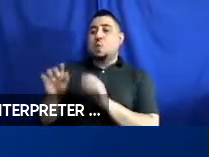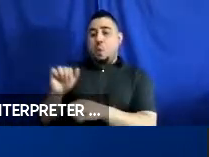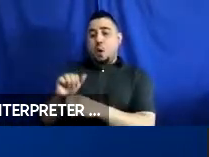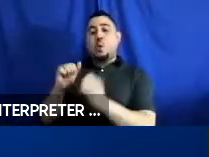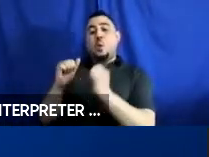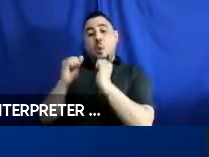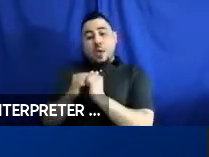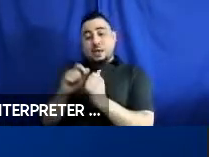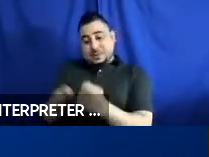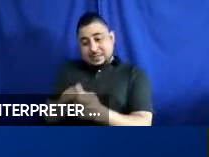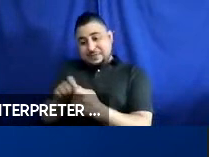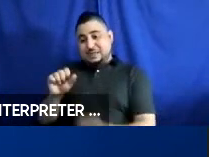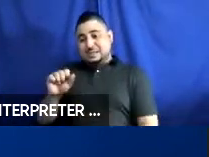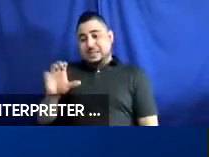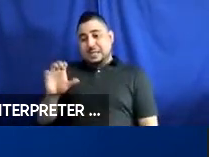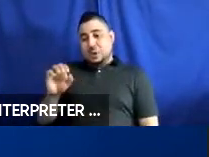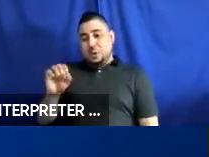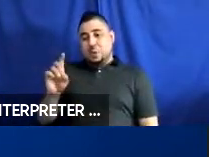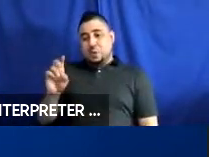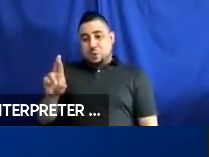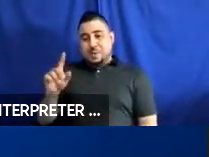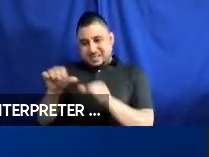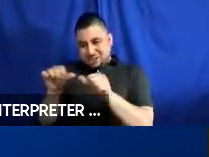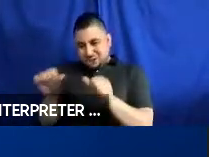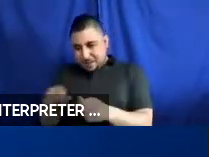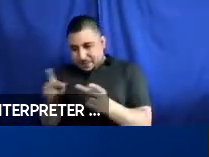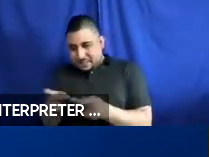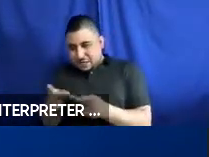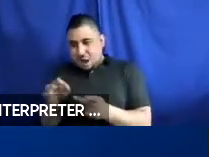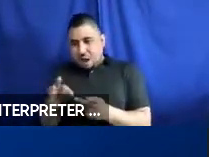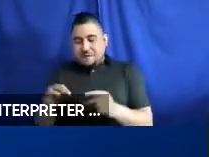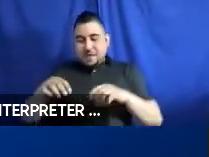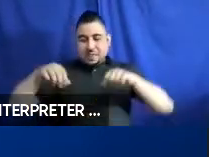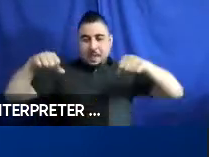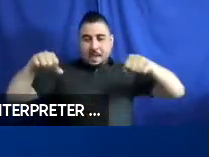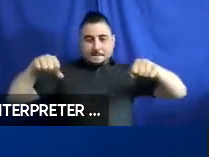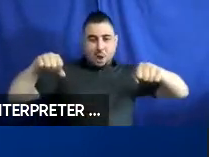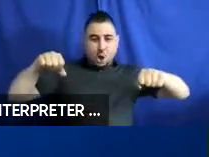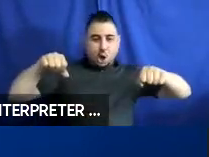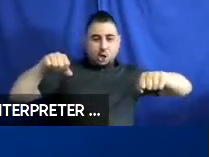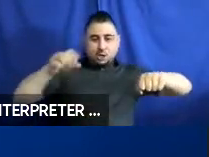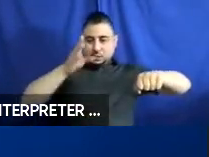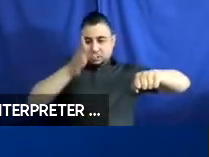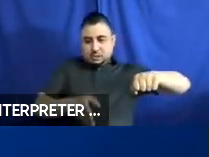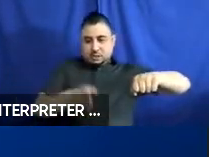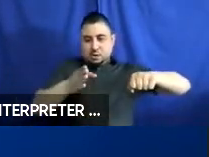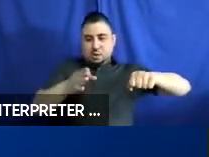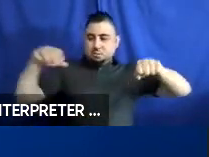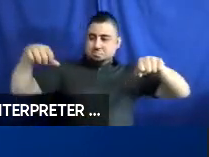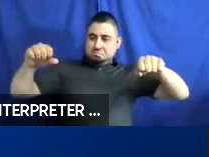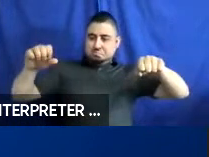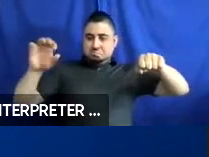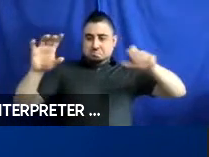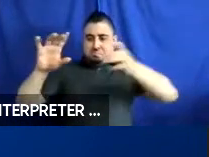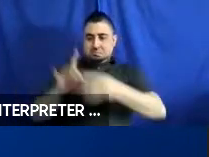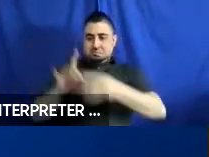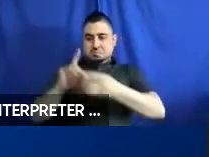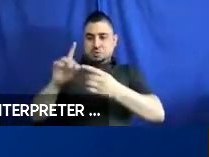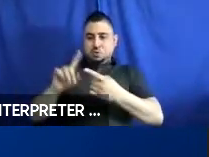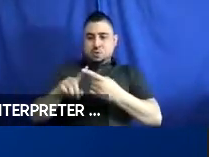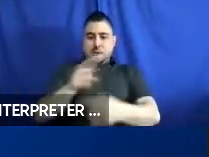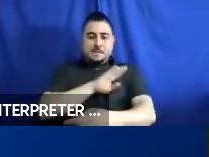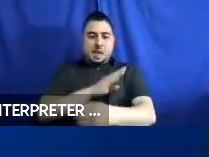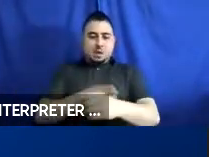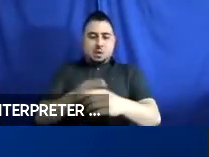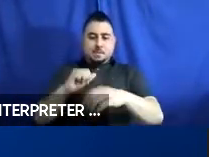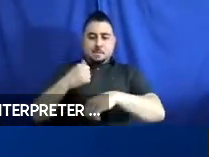Because the shape and the position of the bars is consistent with the power base, size,